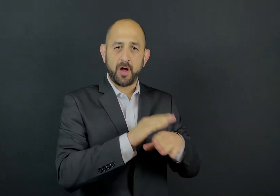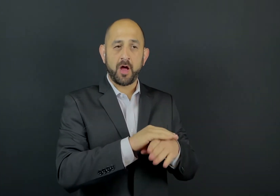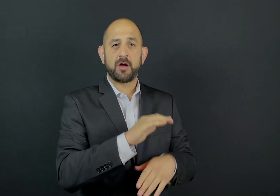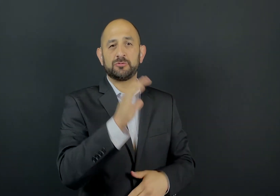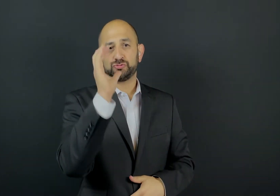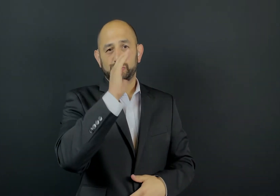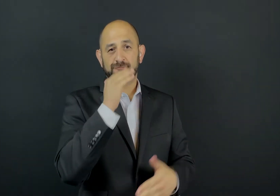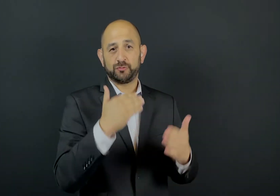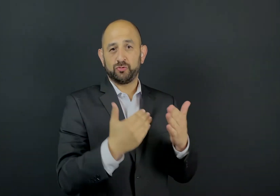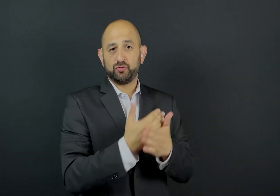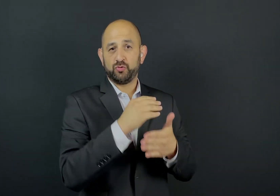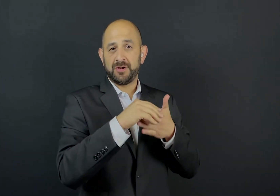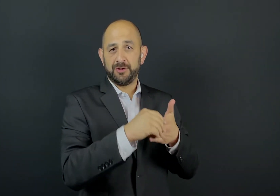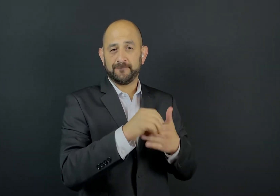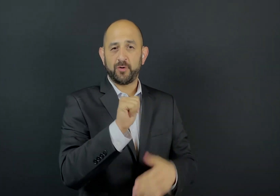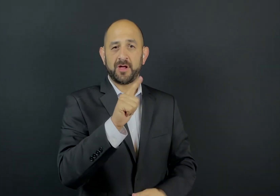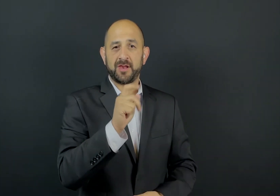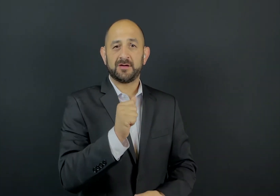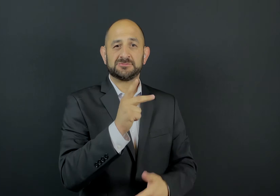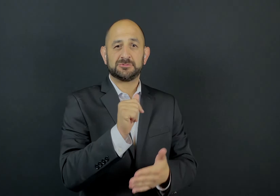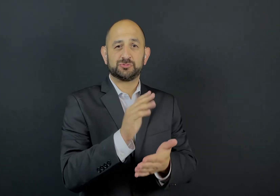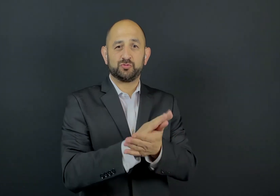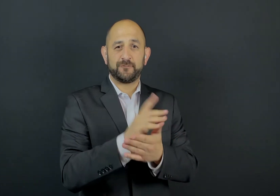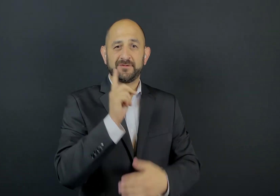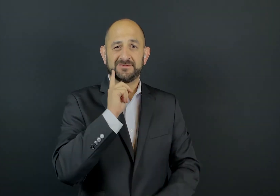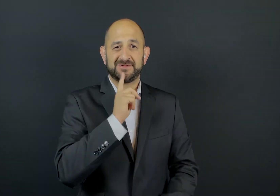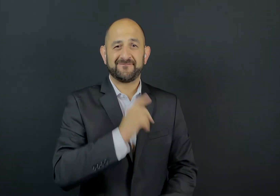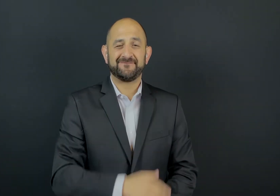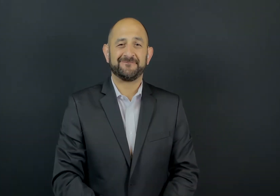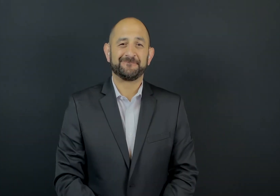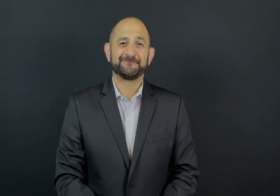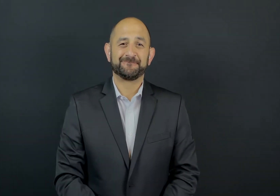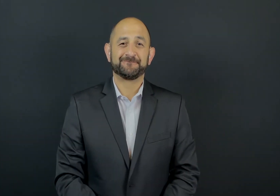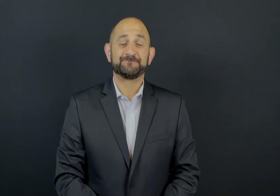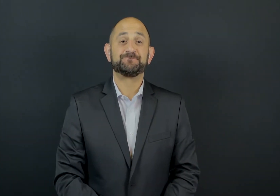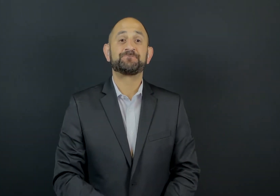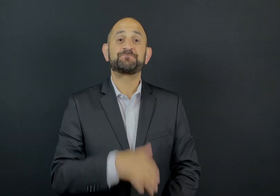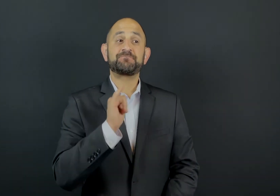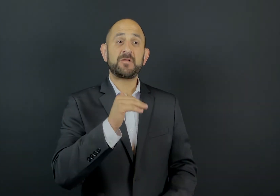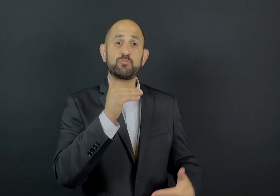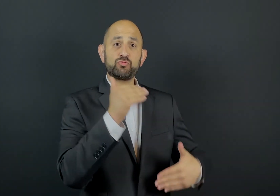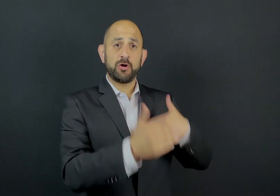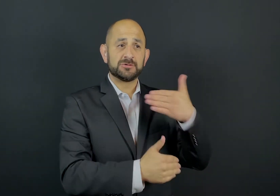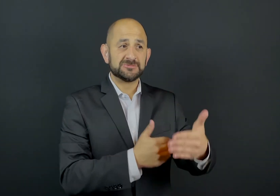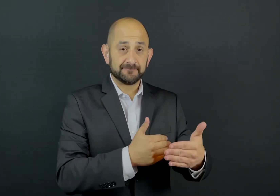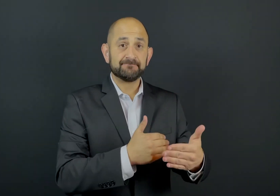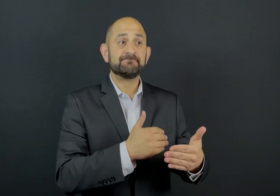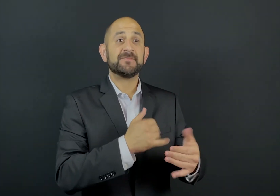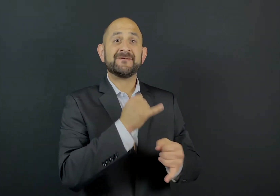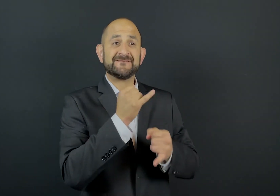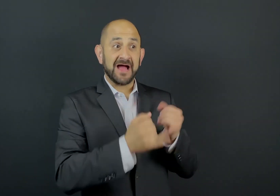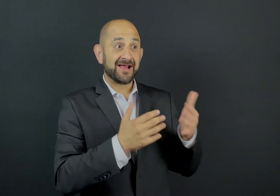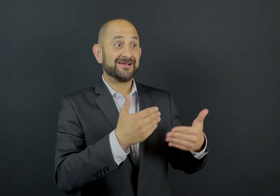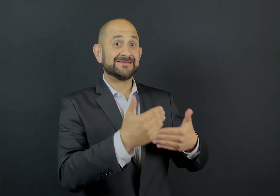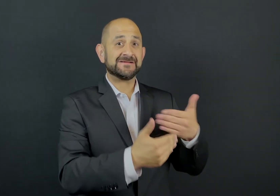for collaborating with our company with the search process for the AKSD Director